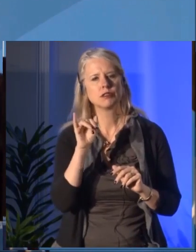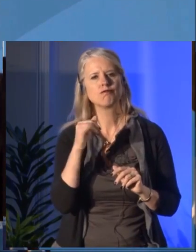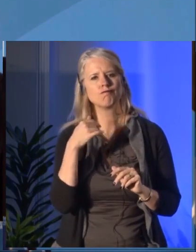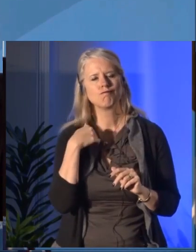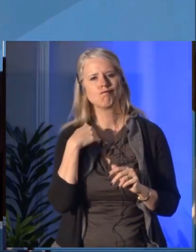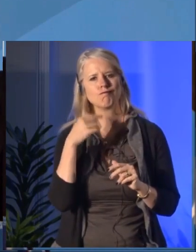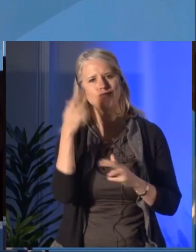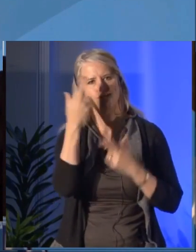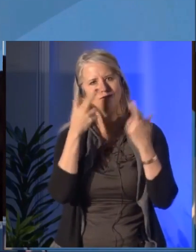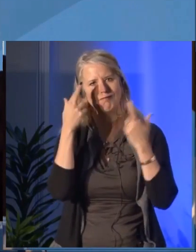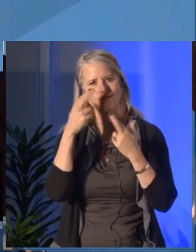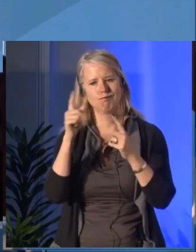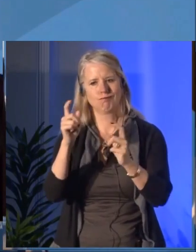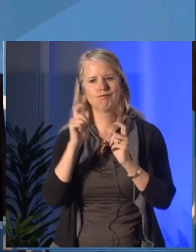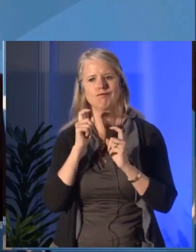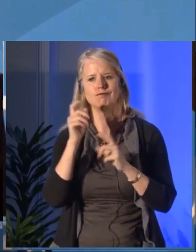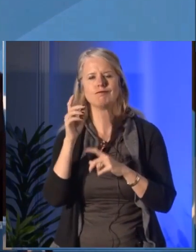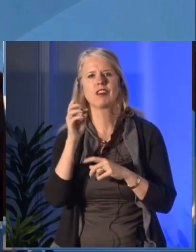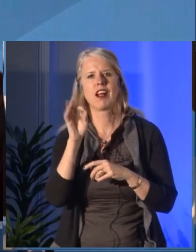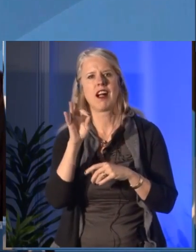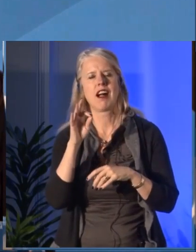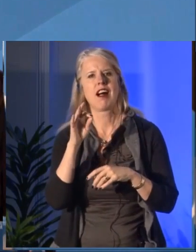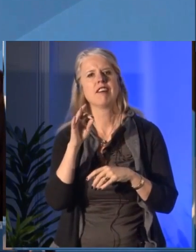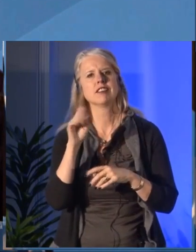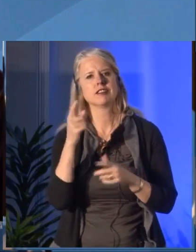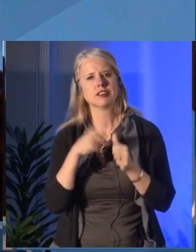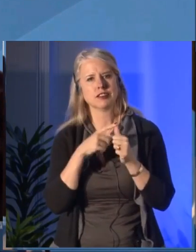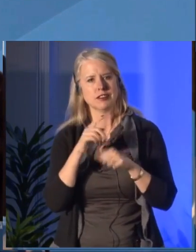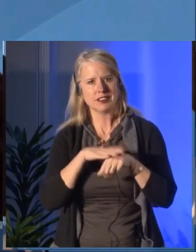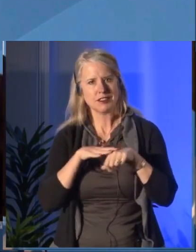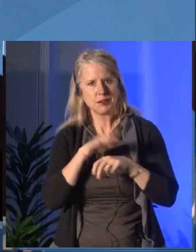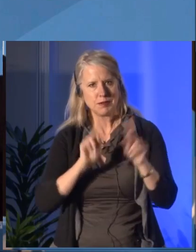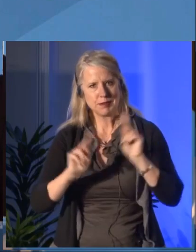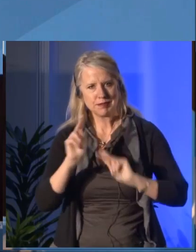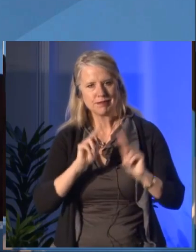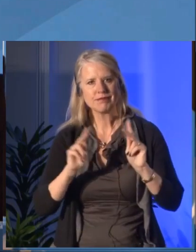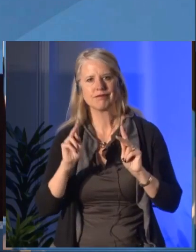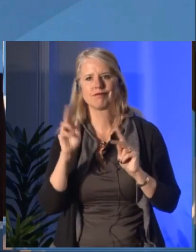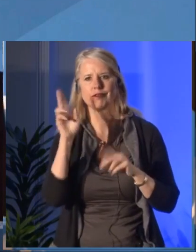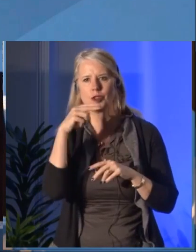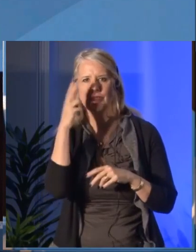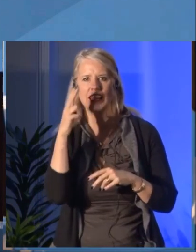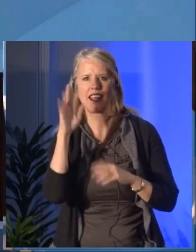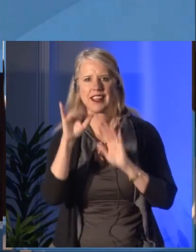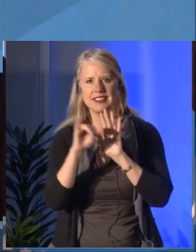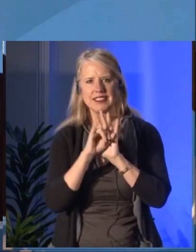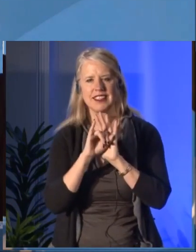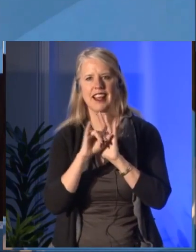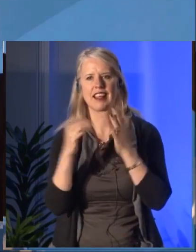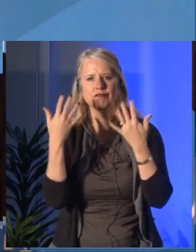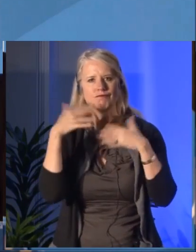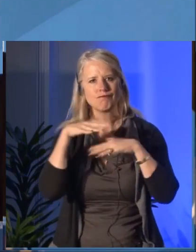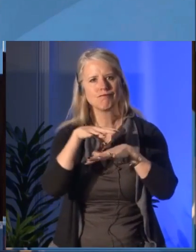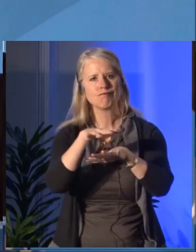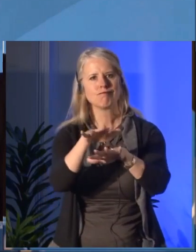Yesterday, for those of you who were here Samuel Thomas was here to give a public talk about his Opening the Doors